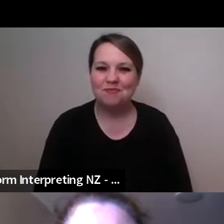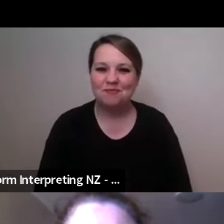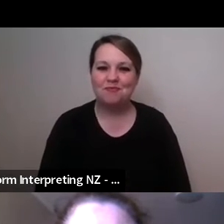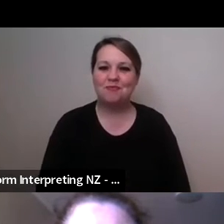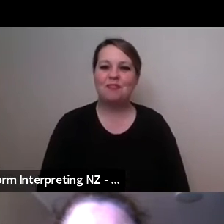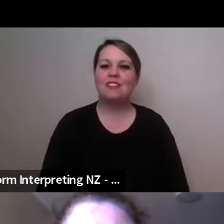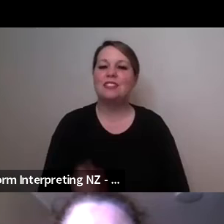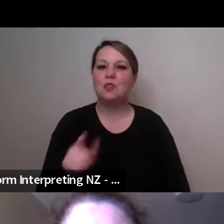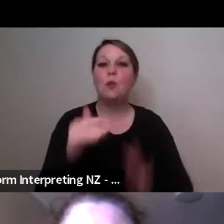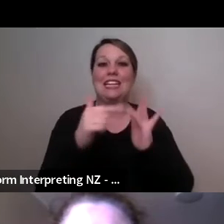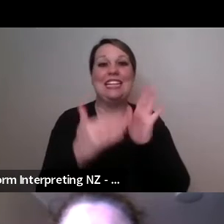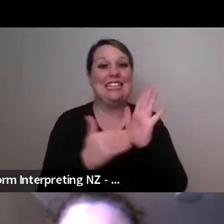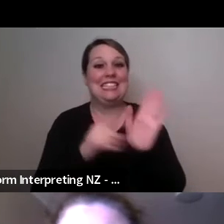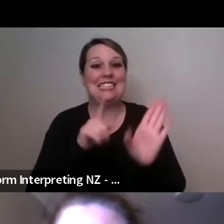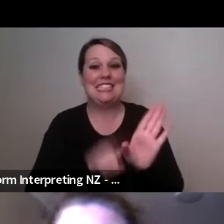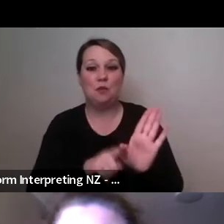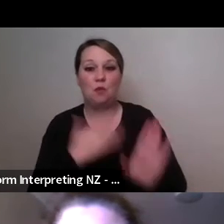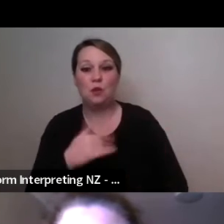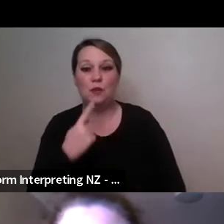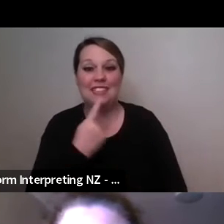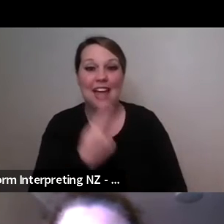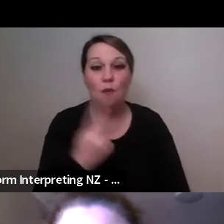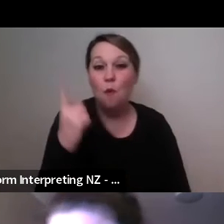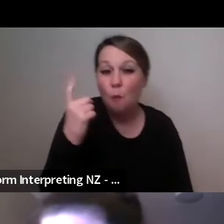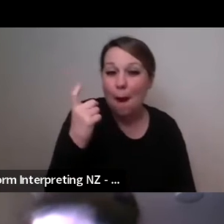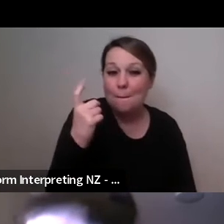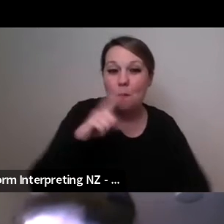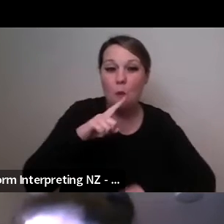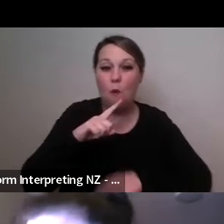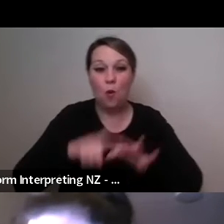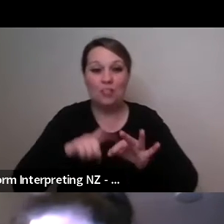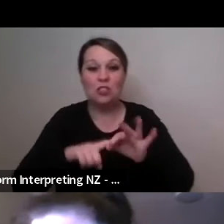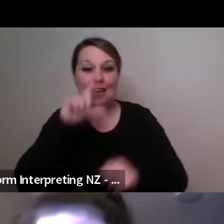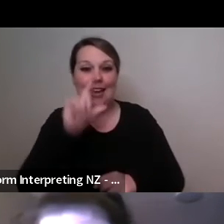I was just going to jump in and say we've got we've got time for one more question from uh the chat